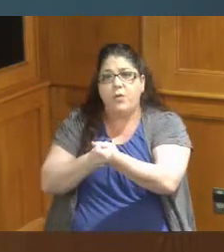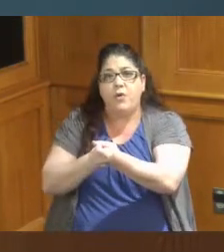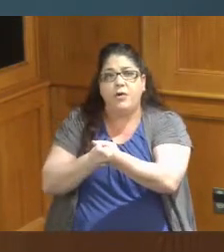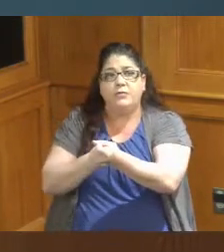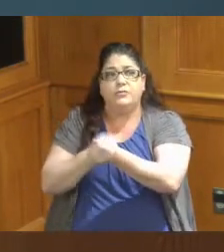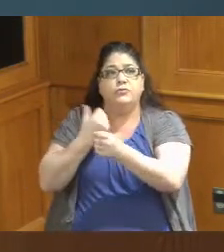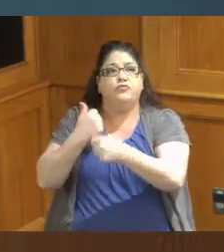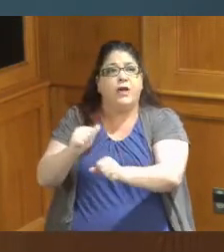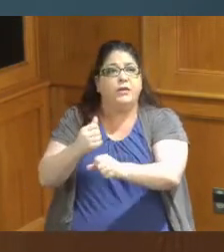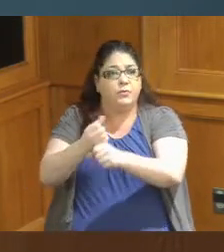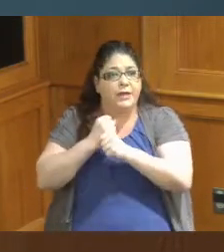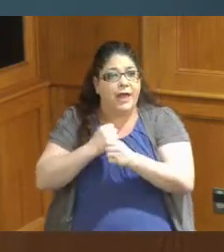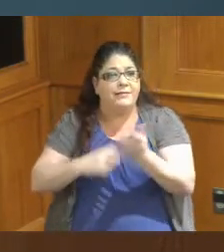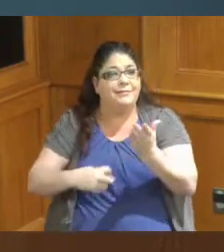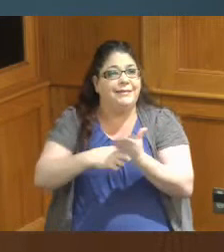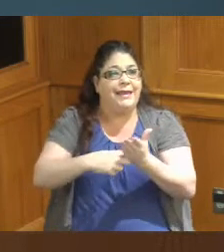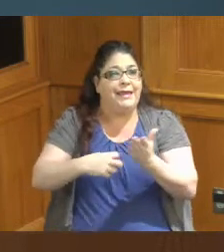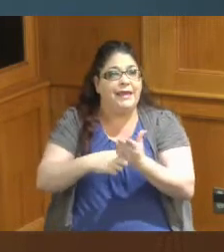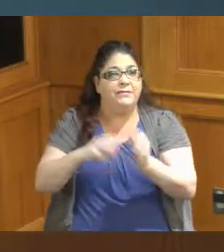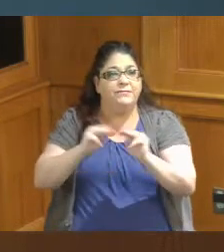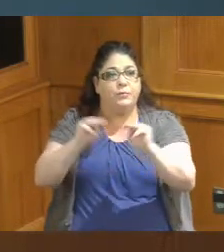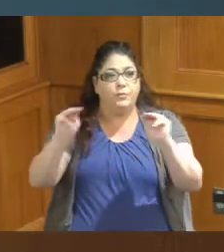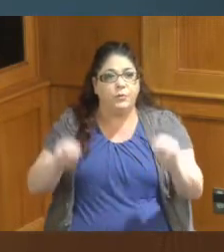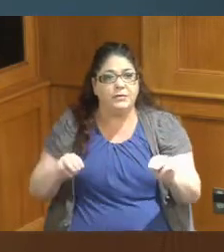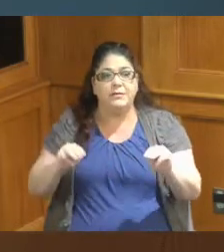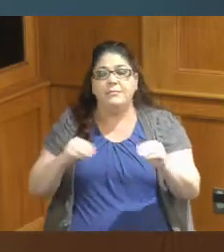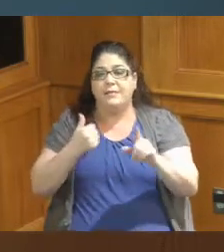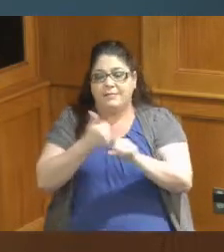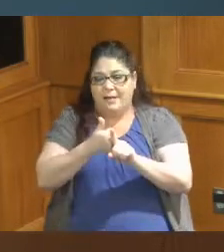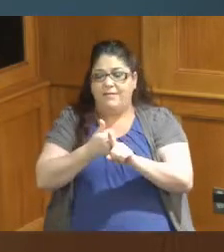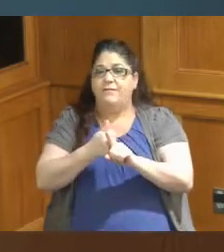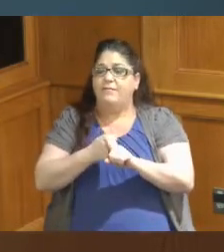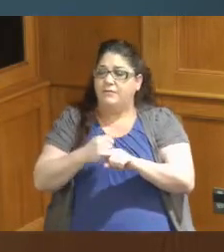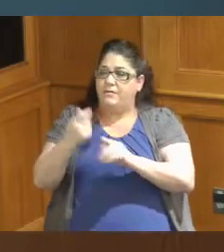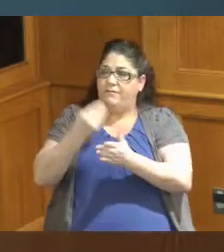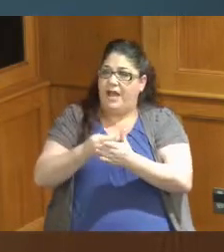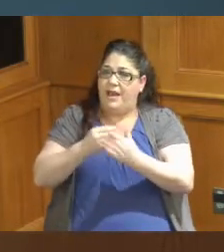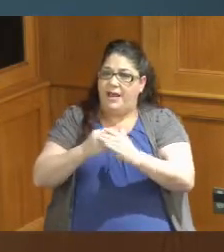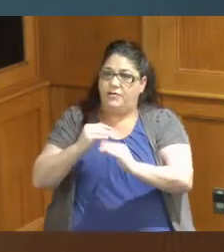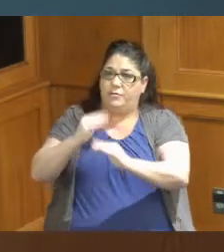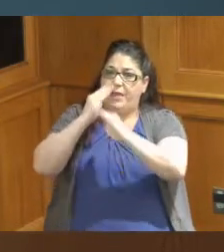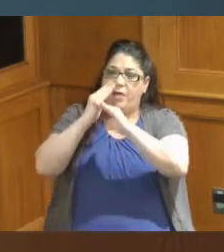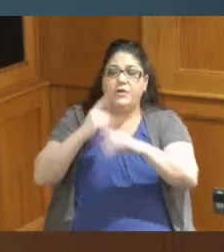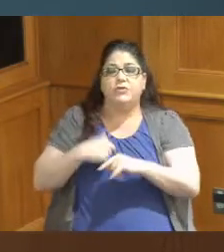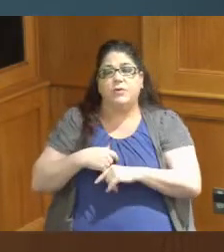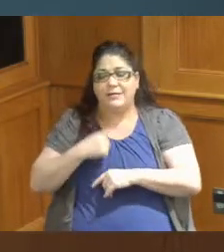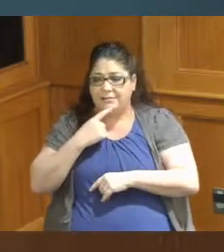tickets for so that we can break those financial barriers so I directed them to Director Patton to